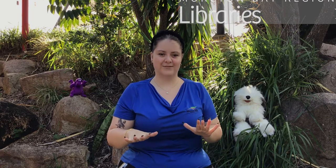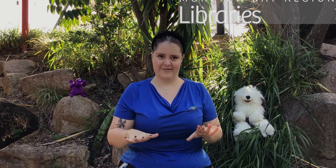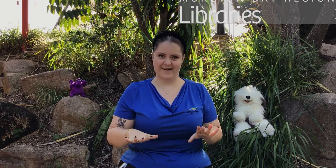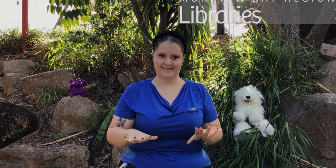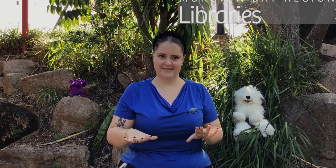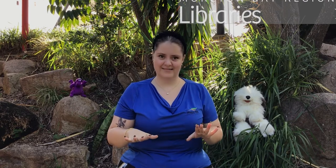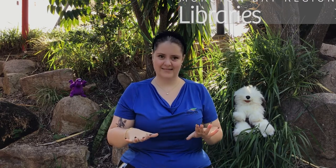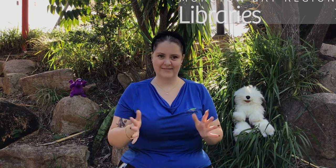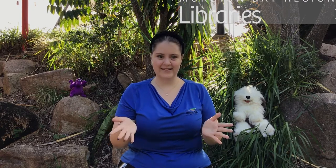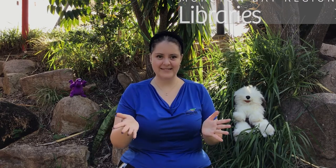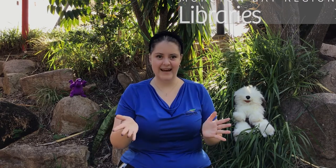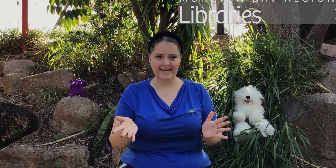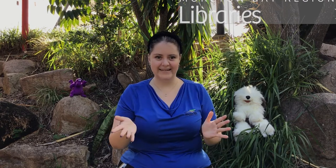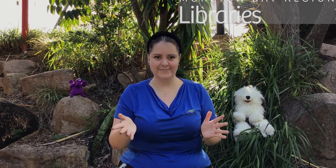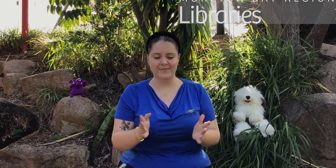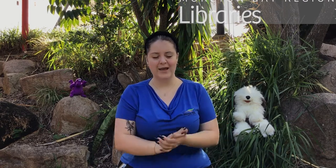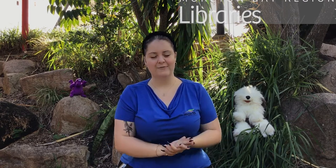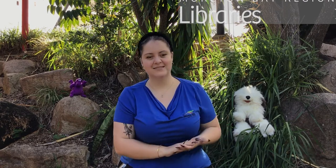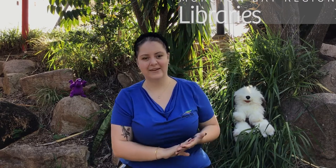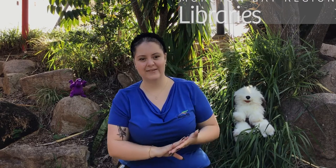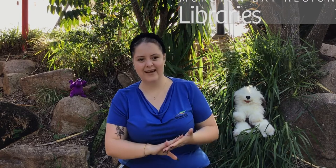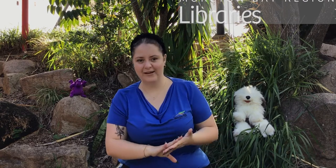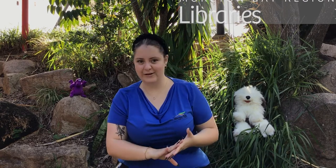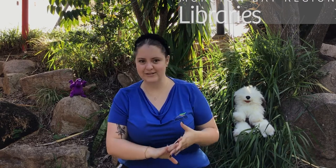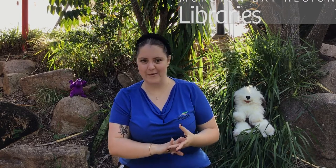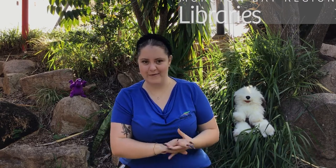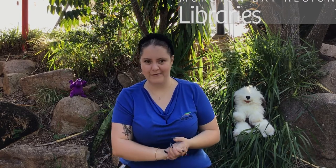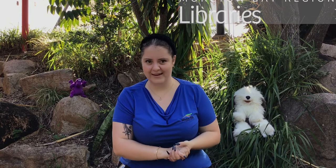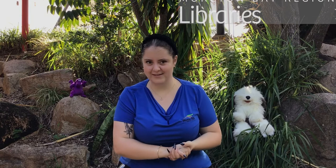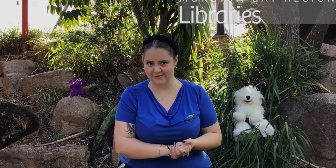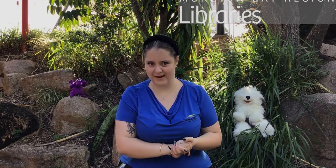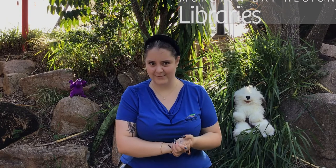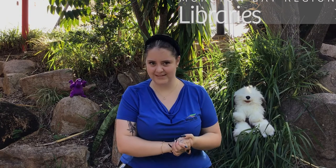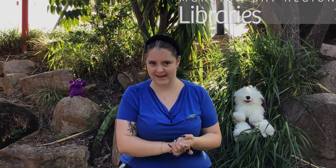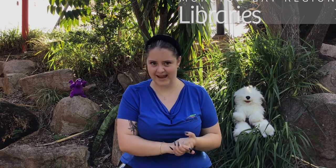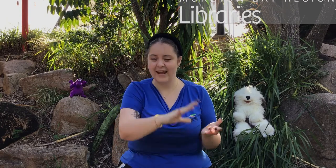ground. Well done! We'll start off with our hello song before we get into the rhymes today.